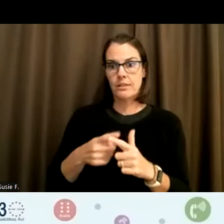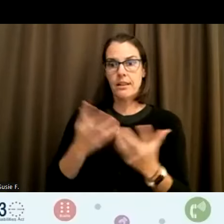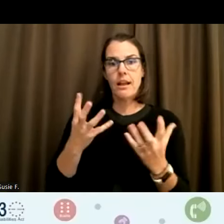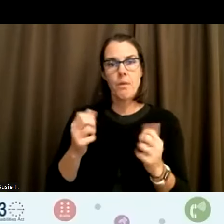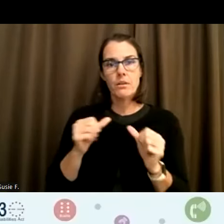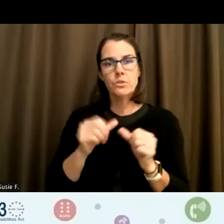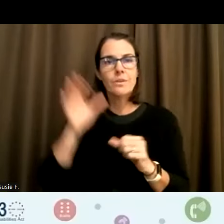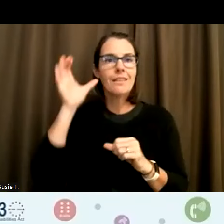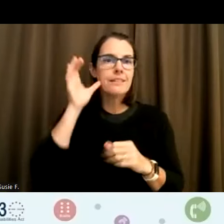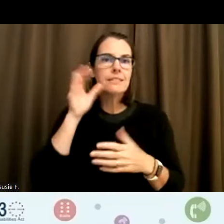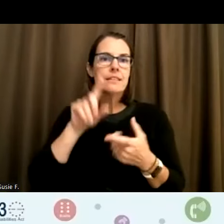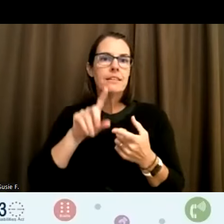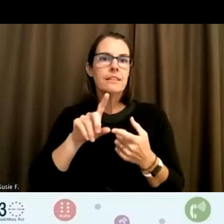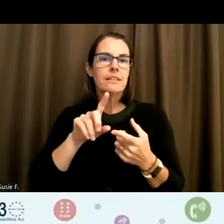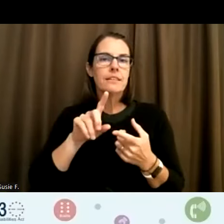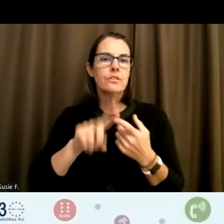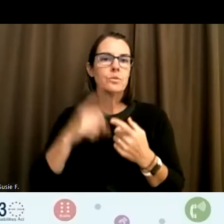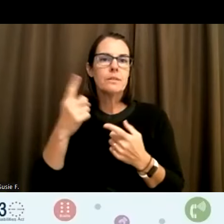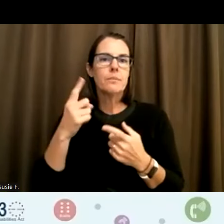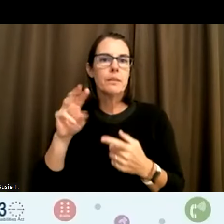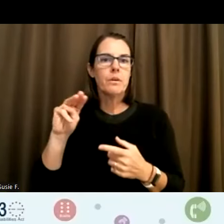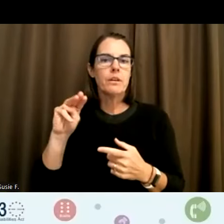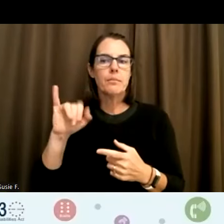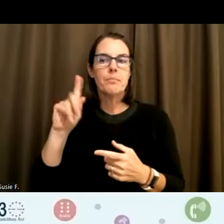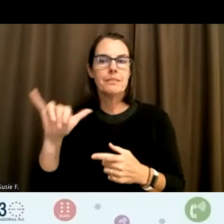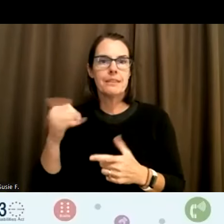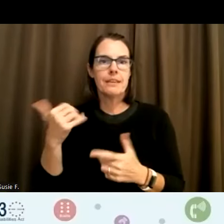and listen to what something Missy had to say but dummy.